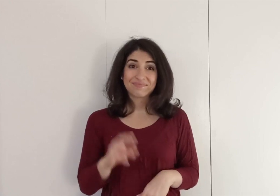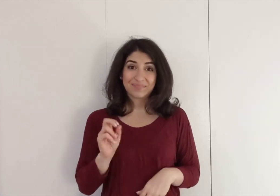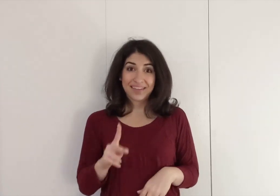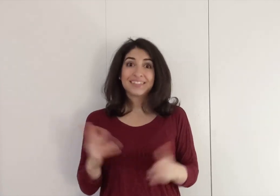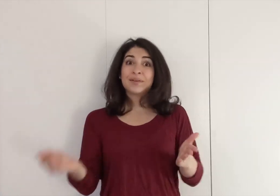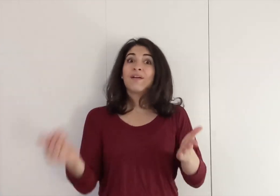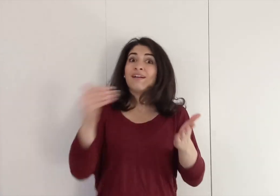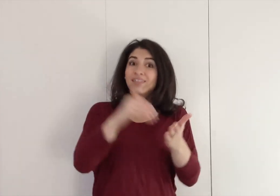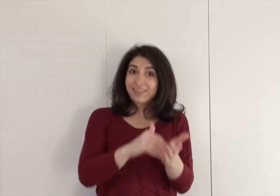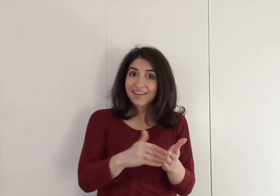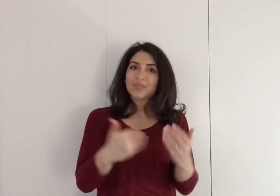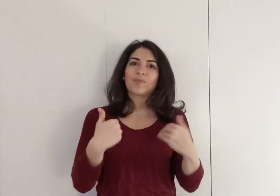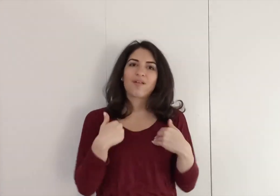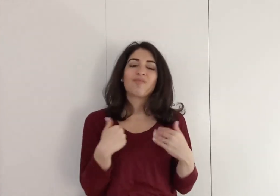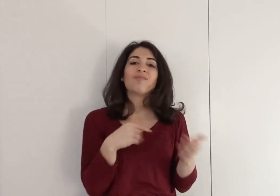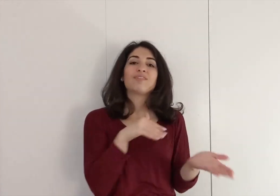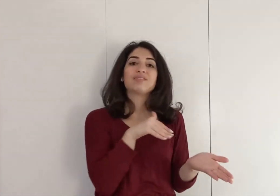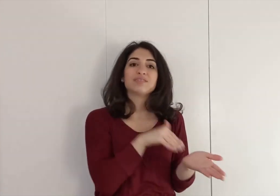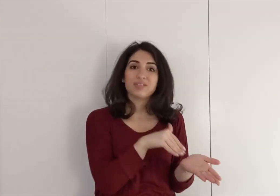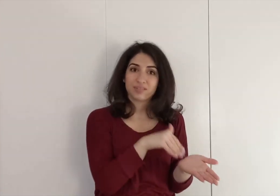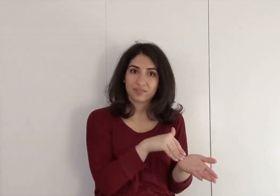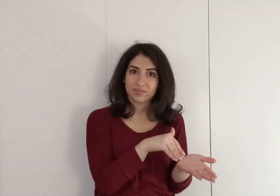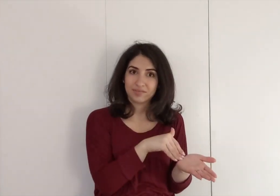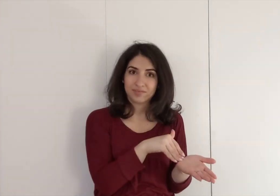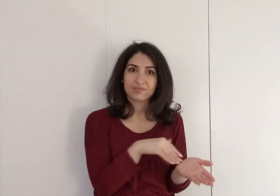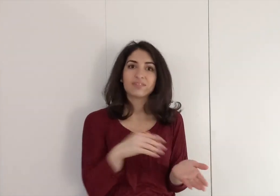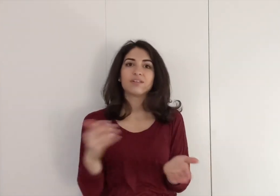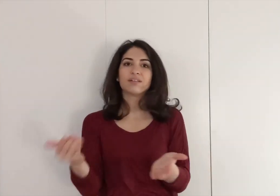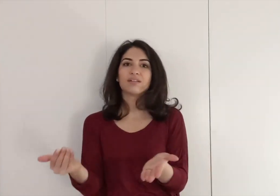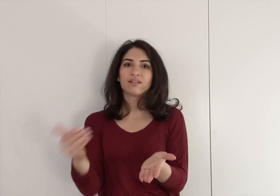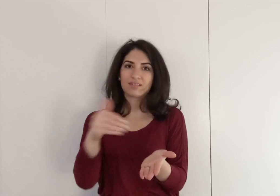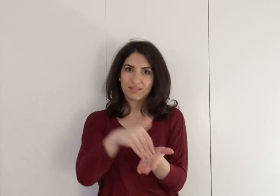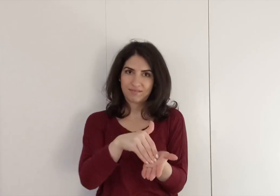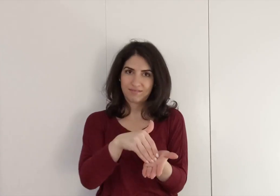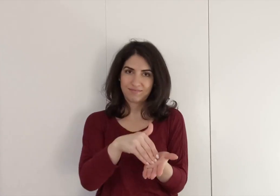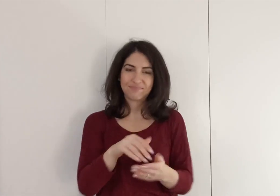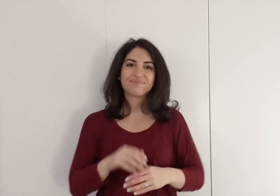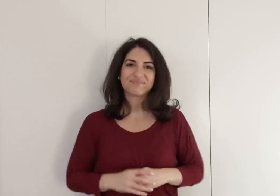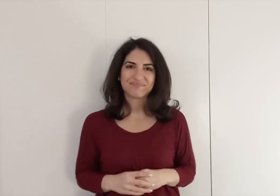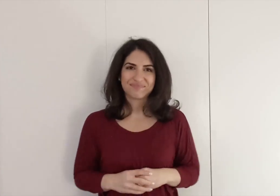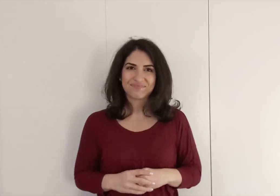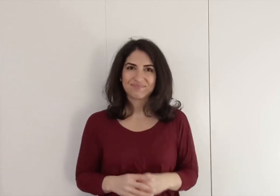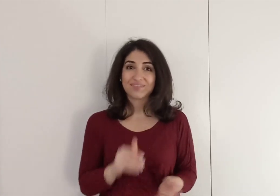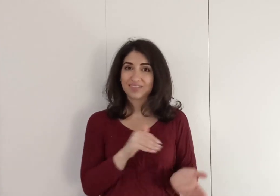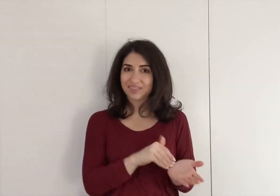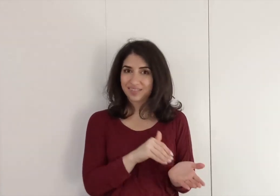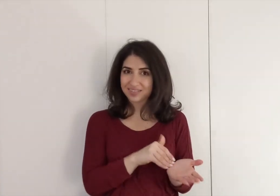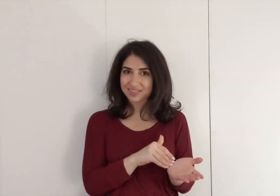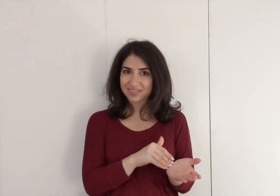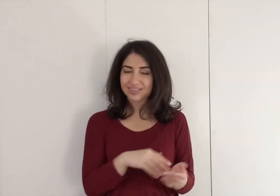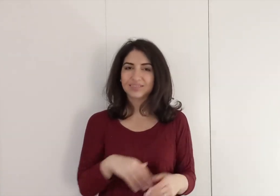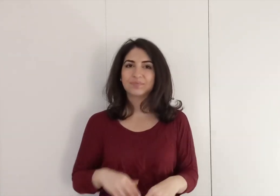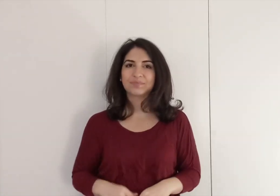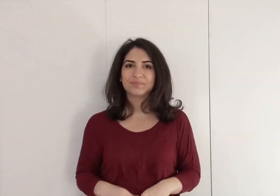Okay, so *again*, we have DOCTOR, AGAIN DOCTOR